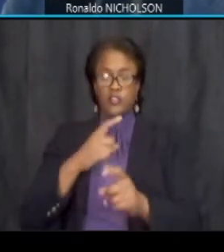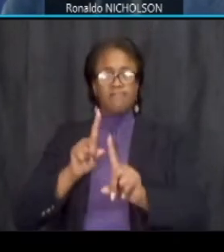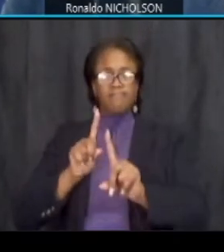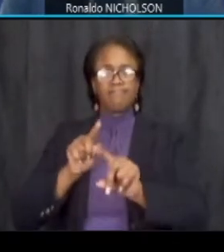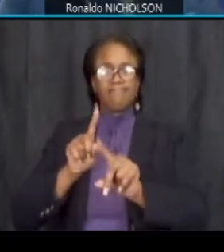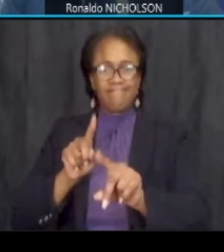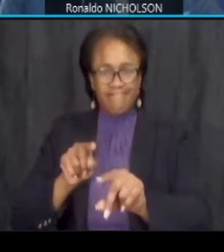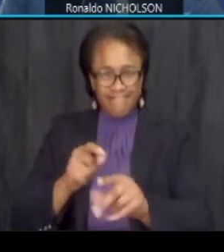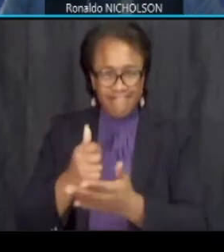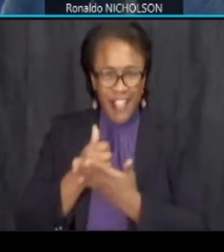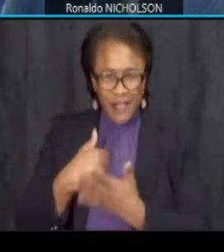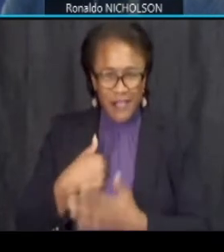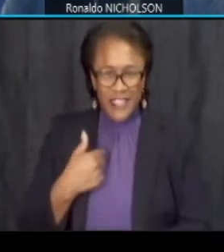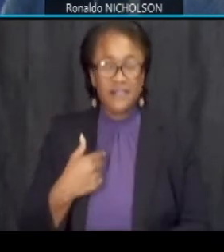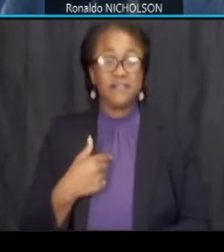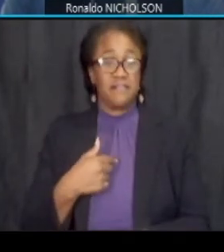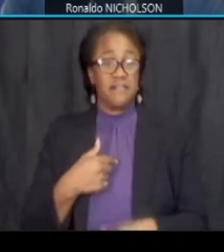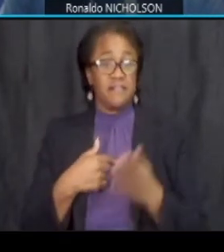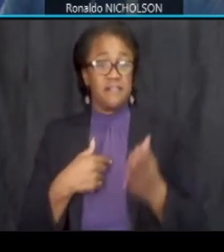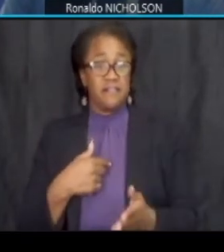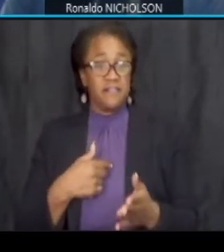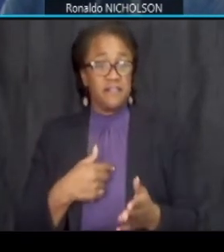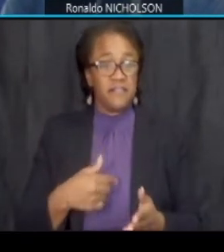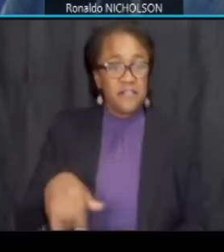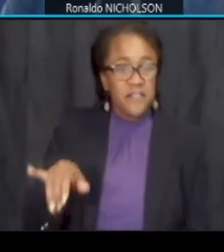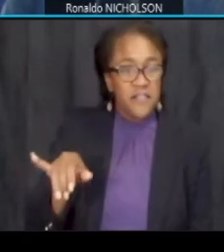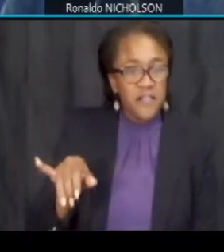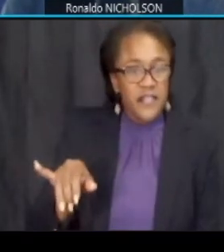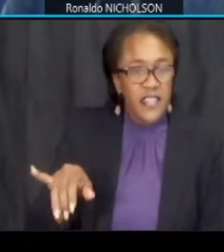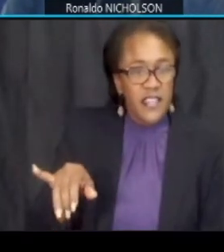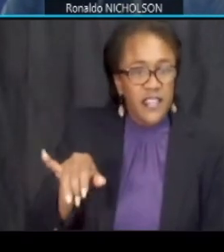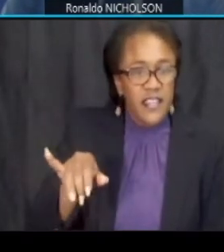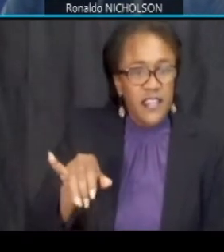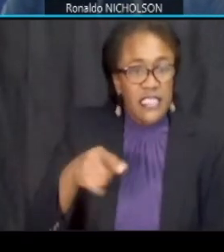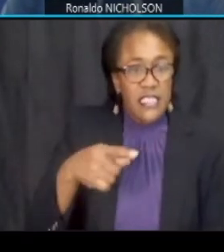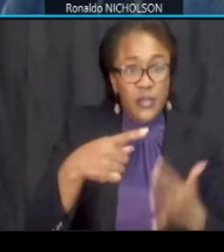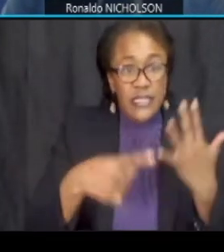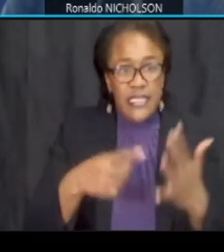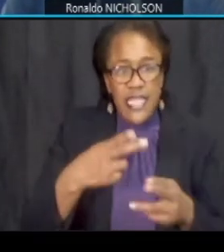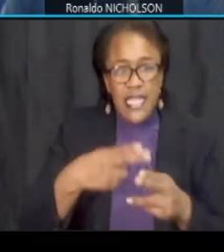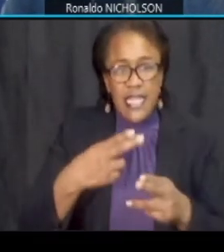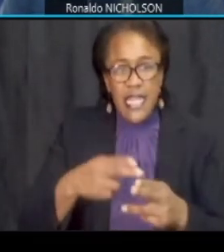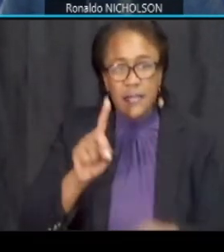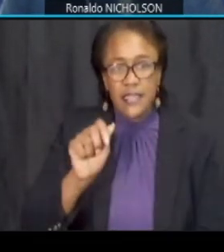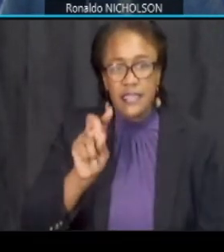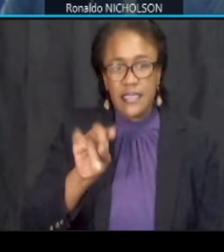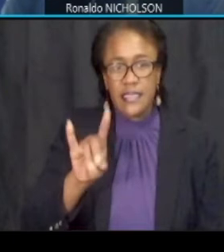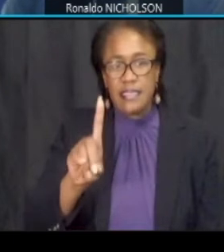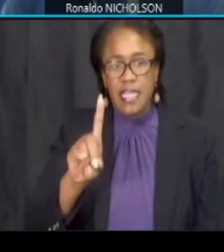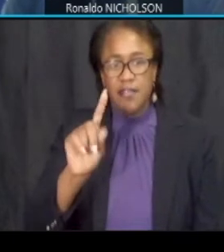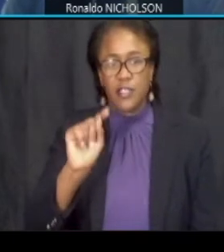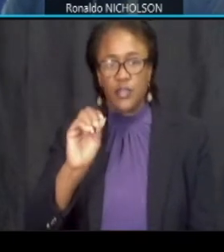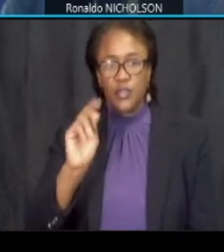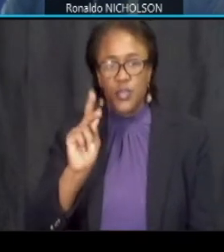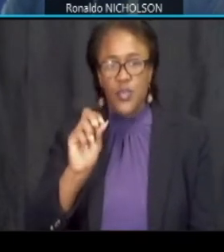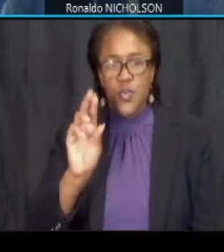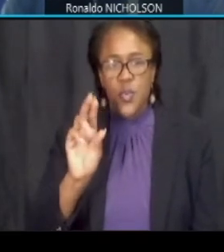eminent bianco she is the project manager with ddot david tacoor the project manager